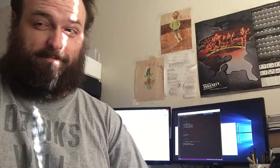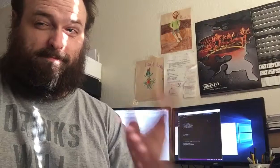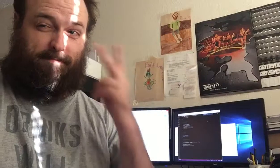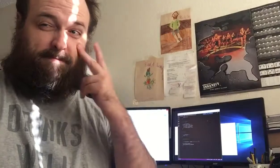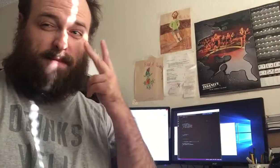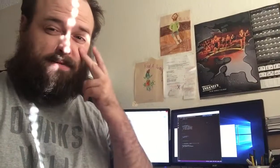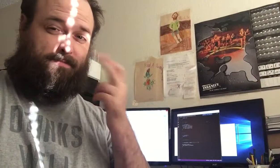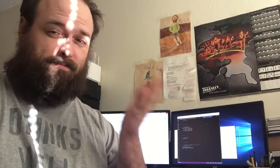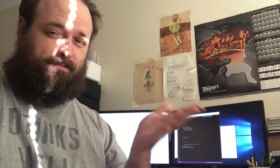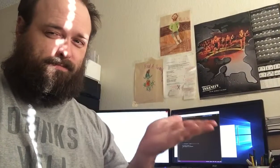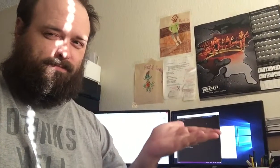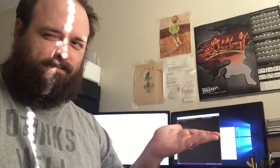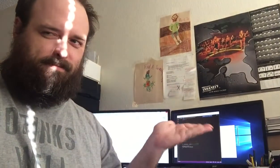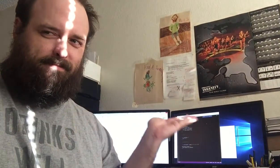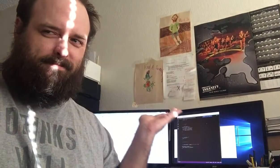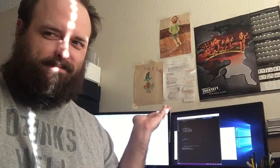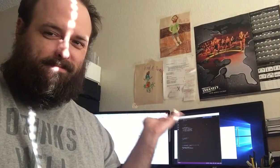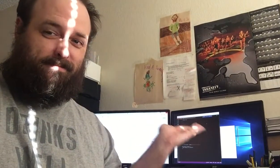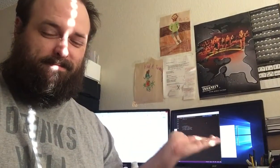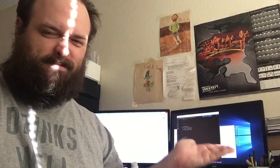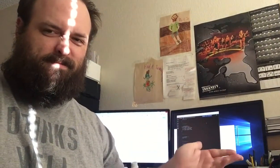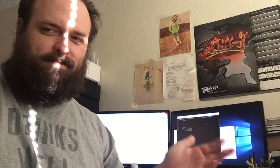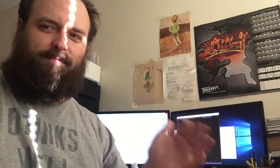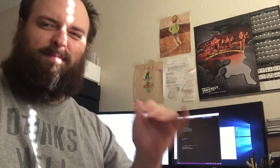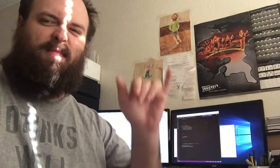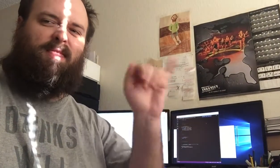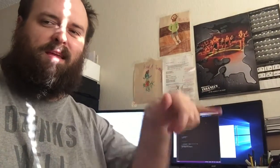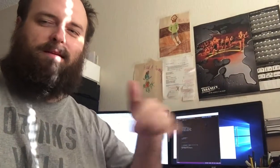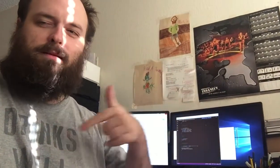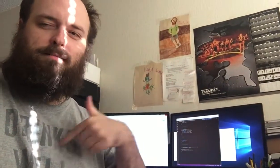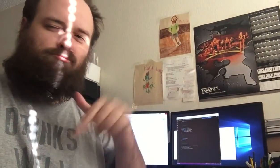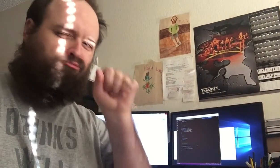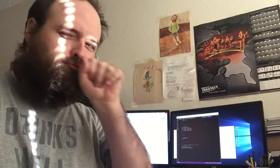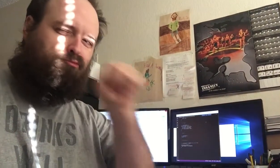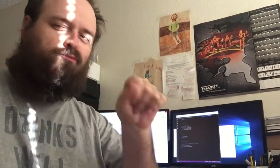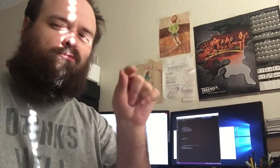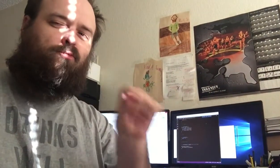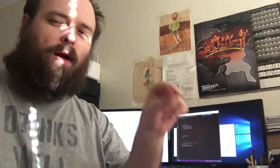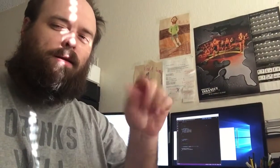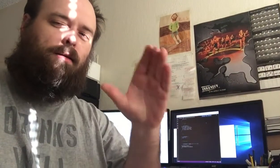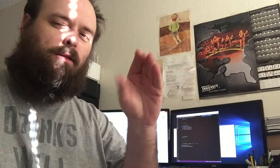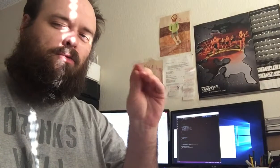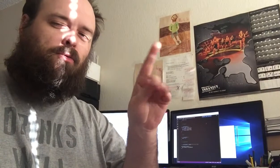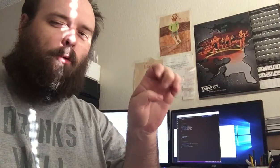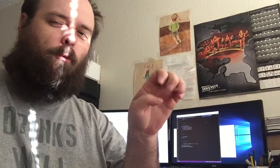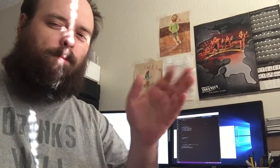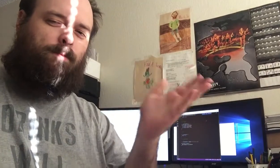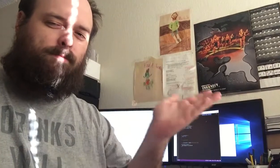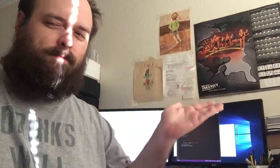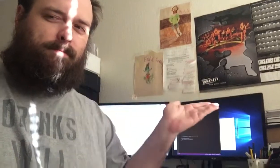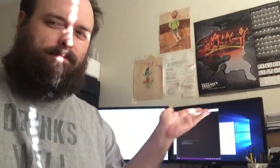Showing my workstation I love writing codes right there on the computer.